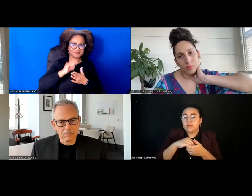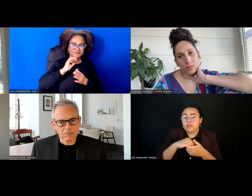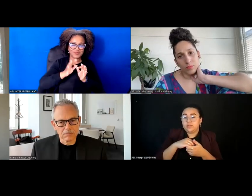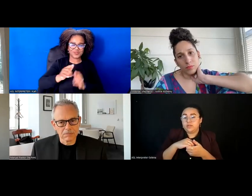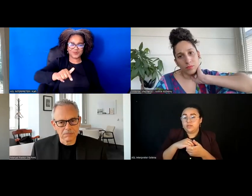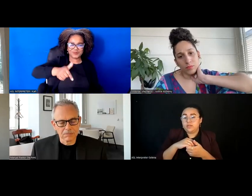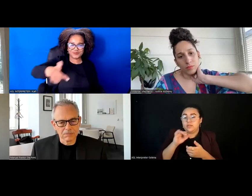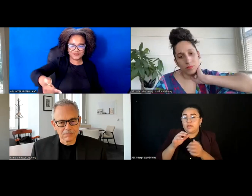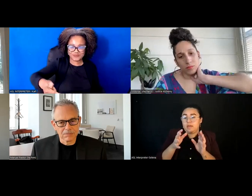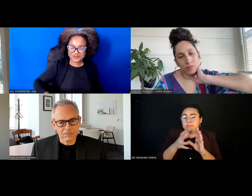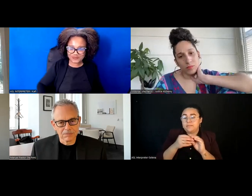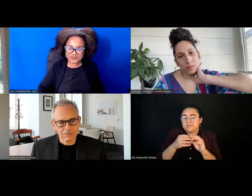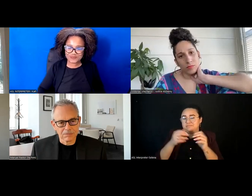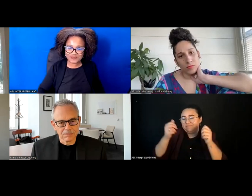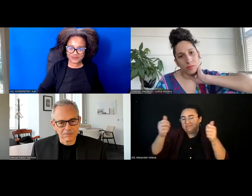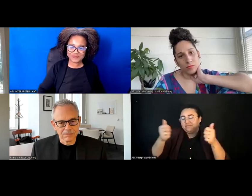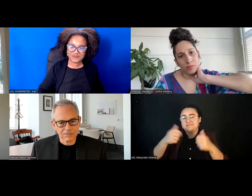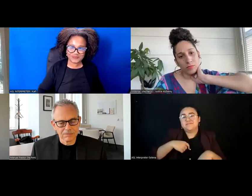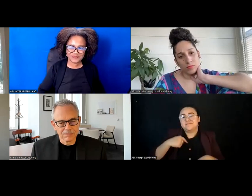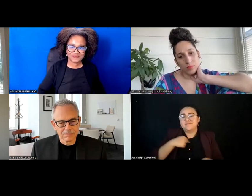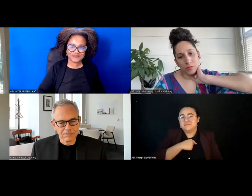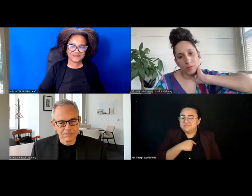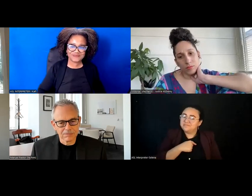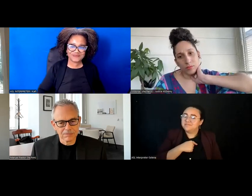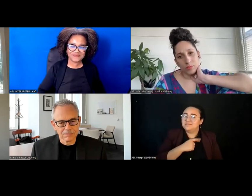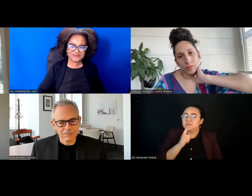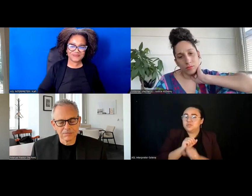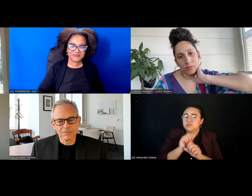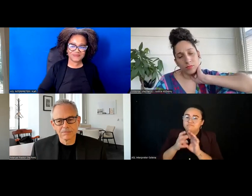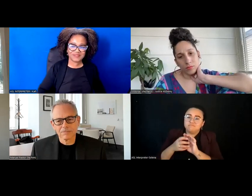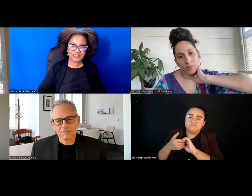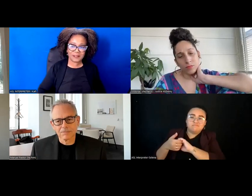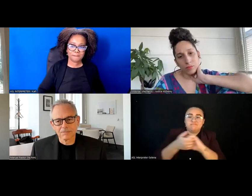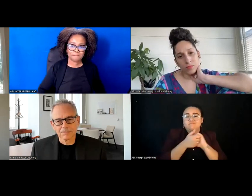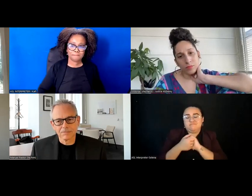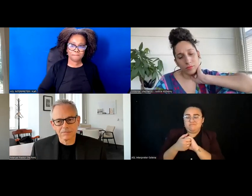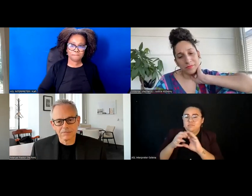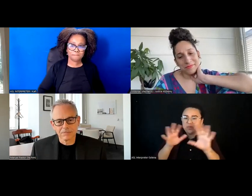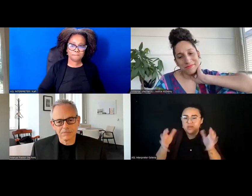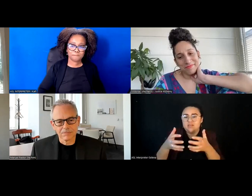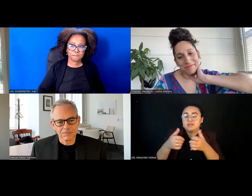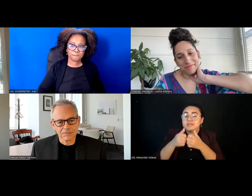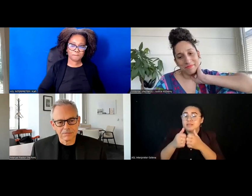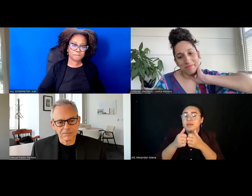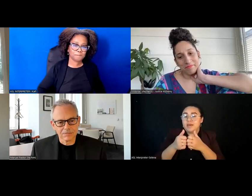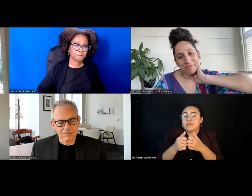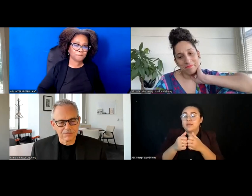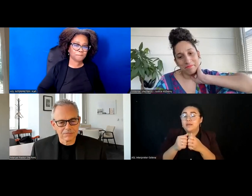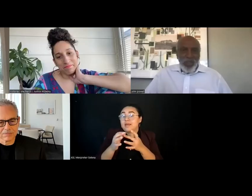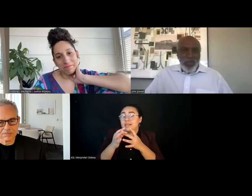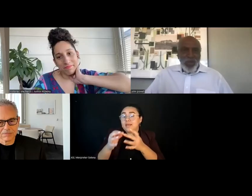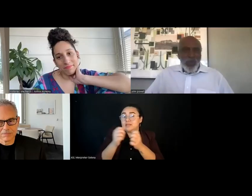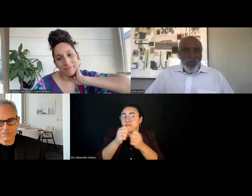And that really brings all of us together across, but leads with vision and values.